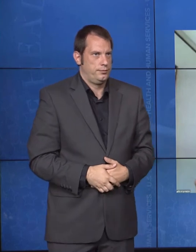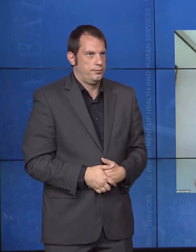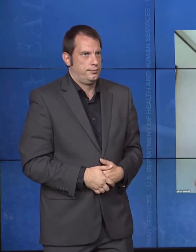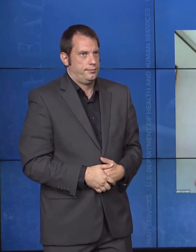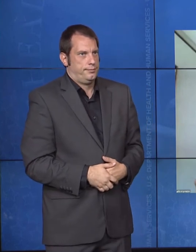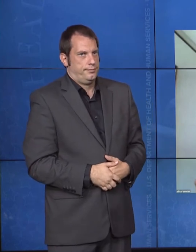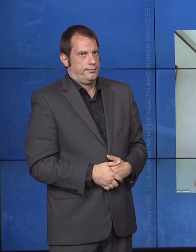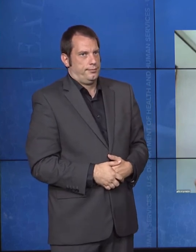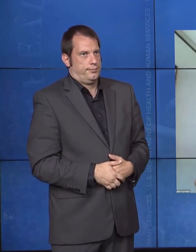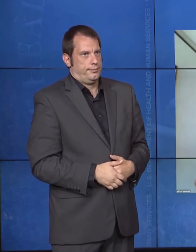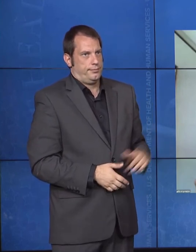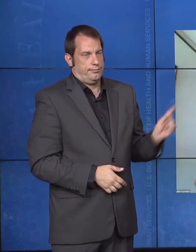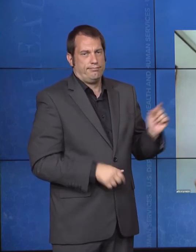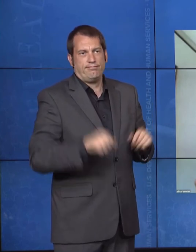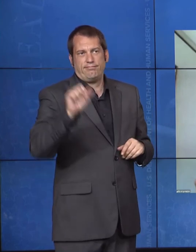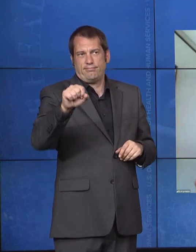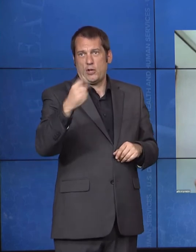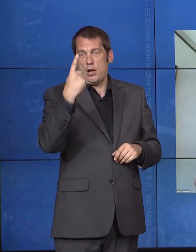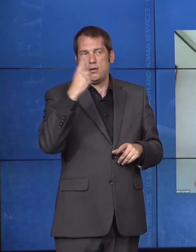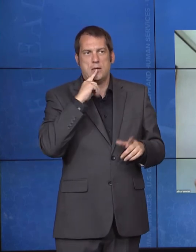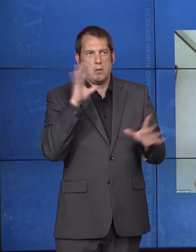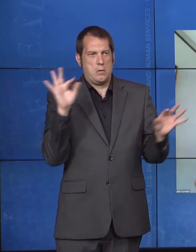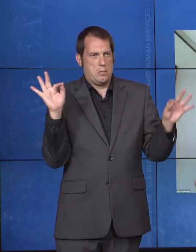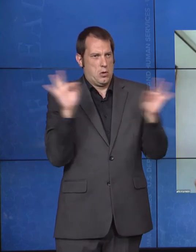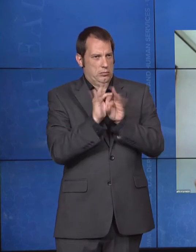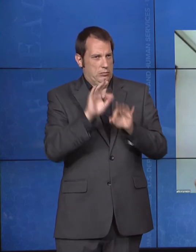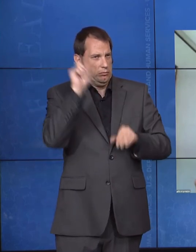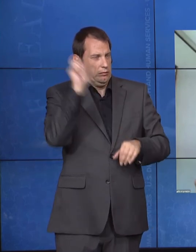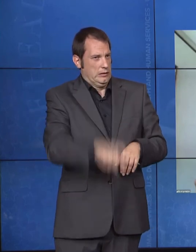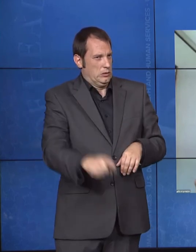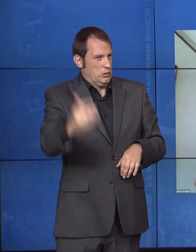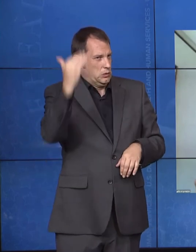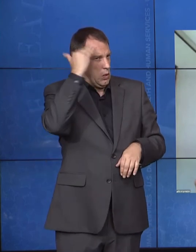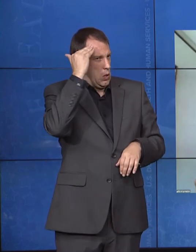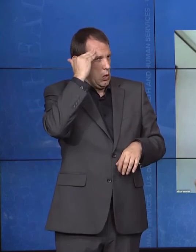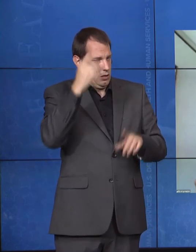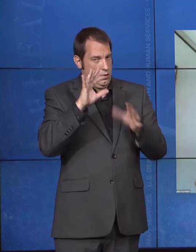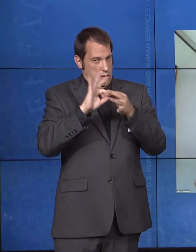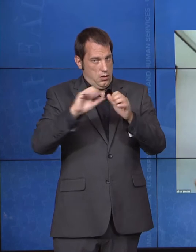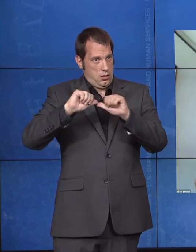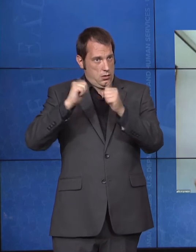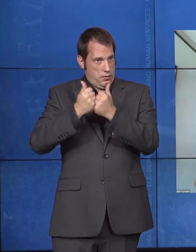Administration for Children and Families is that our work every day is with people who